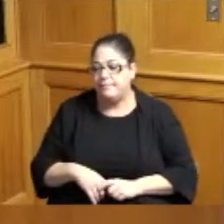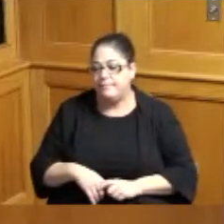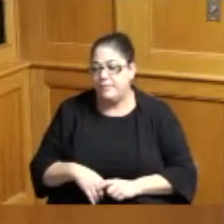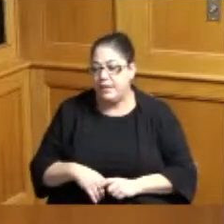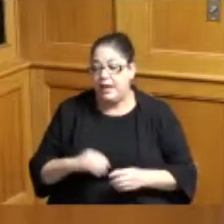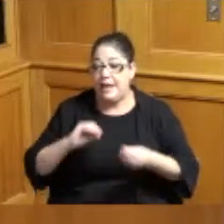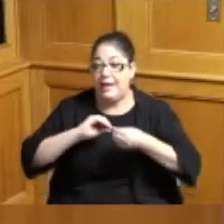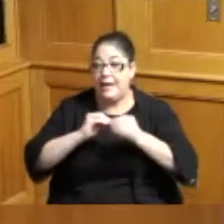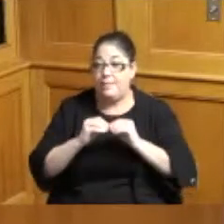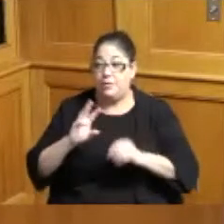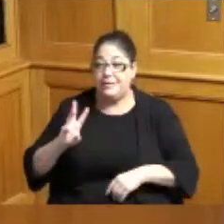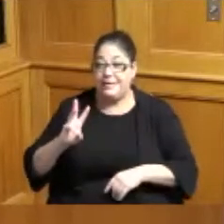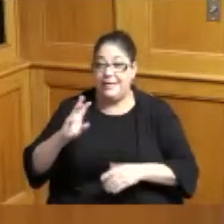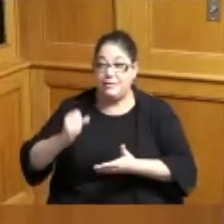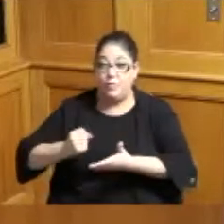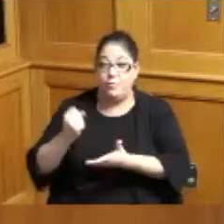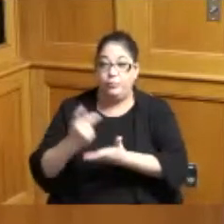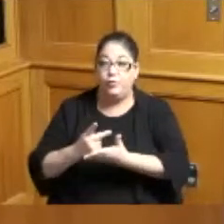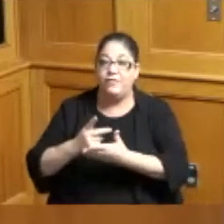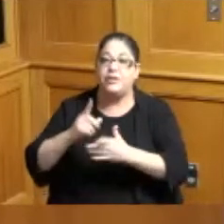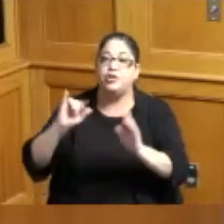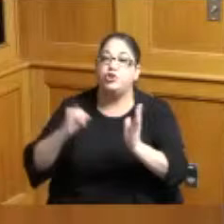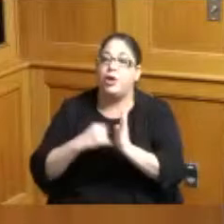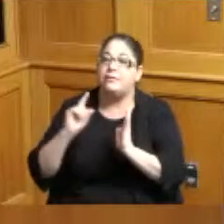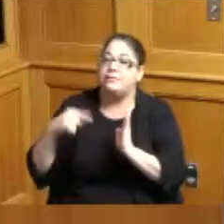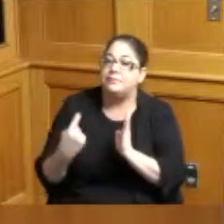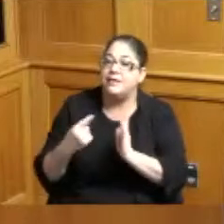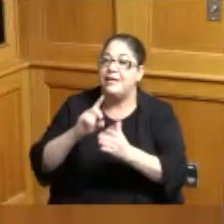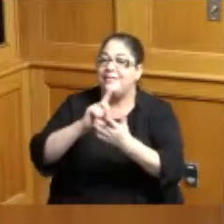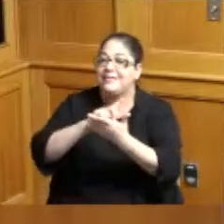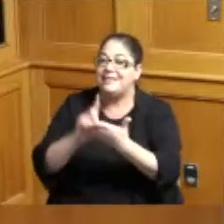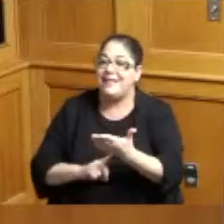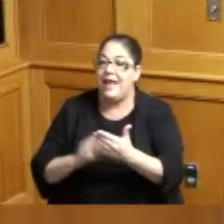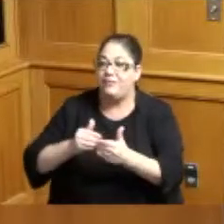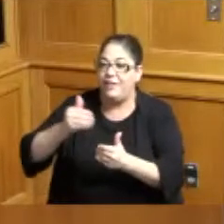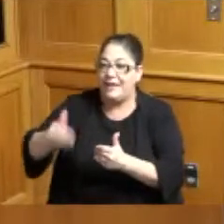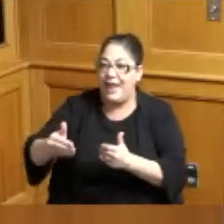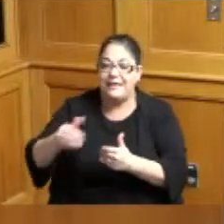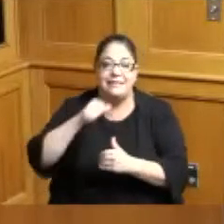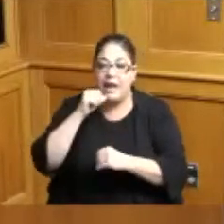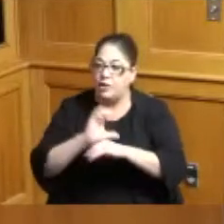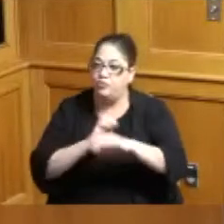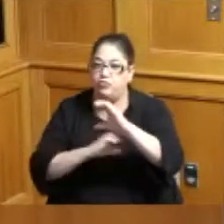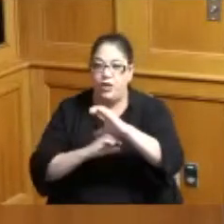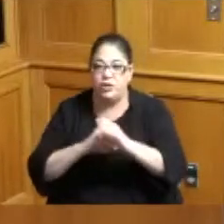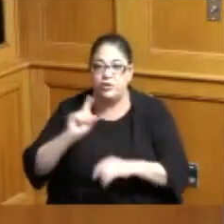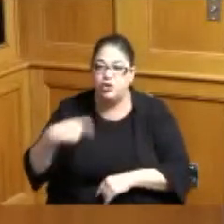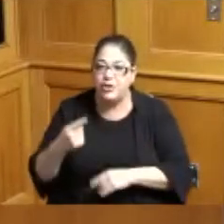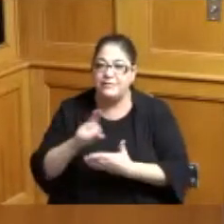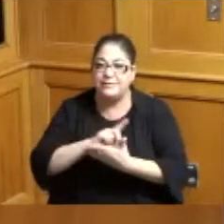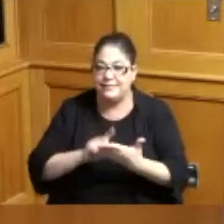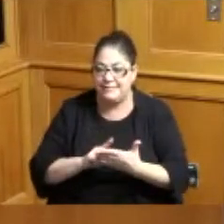six is to approve the design of the next phase not construction but just the design of the next phase